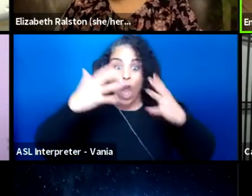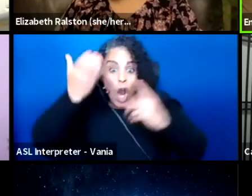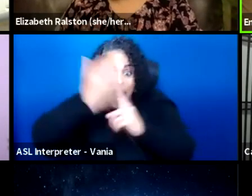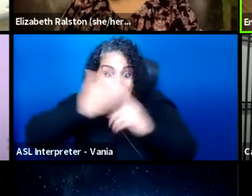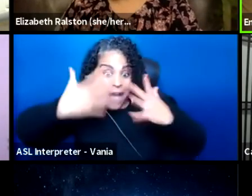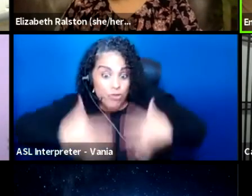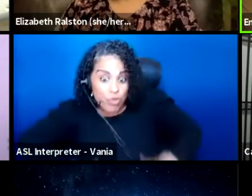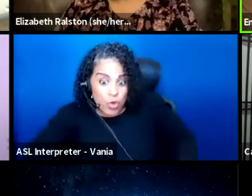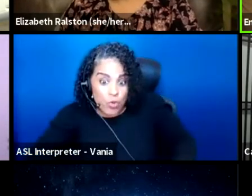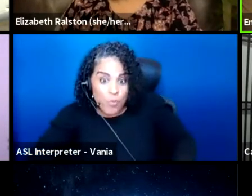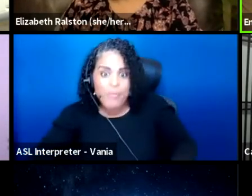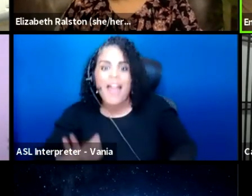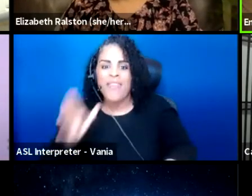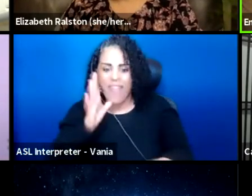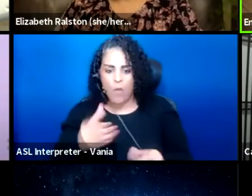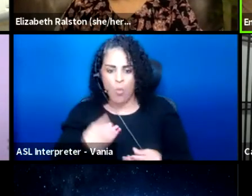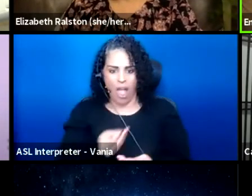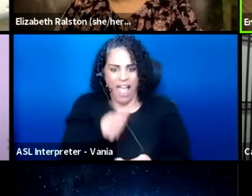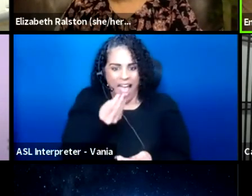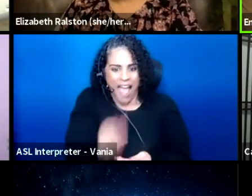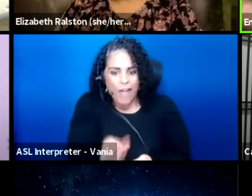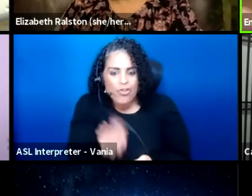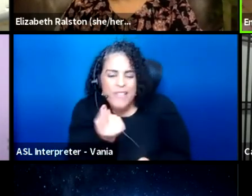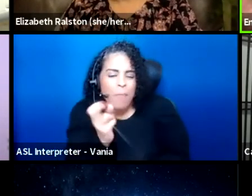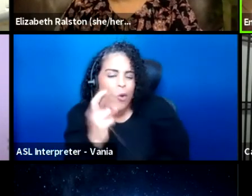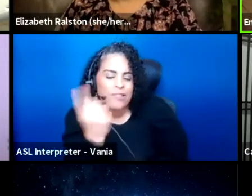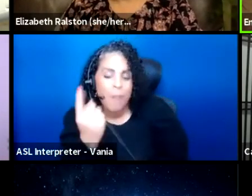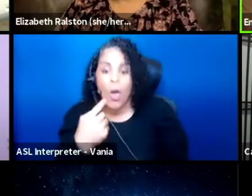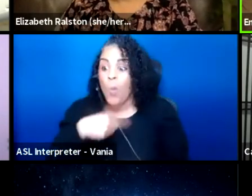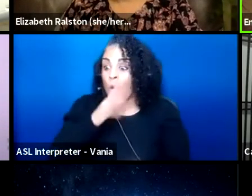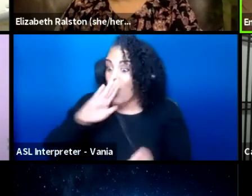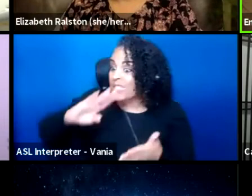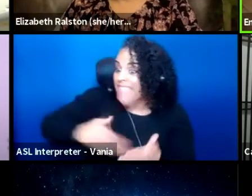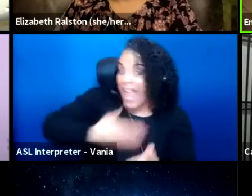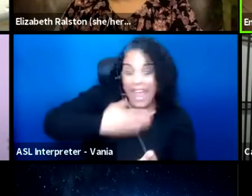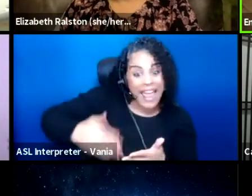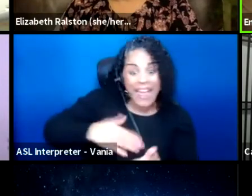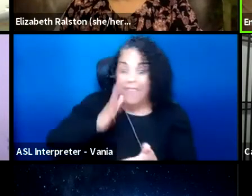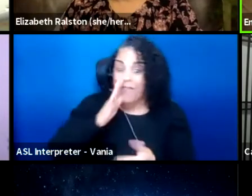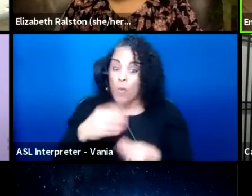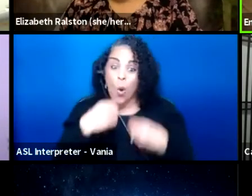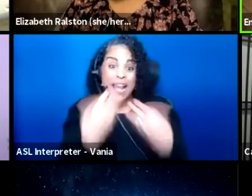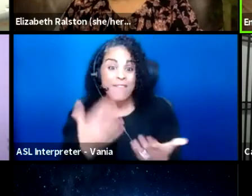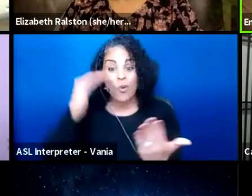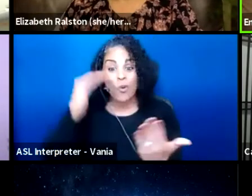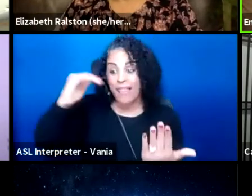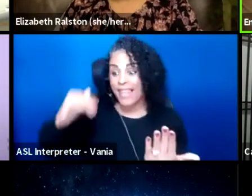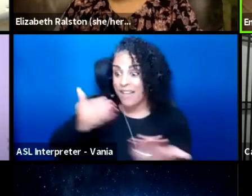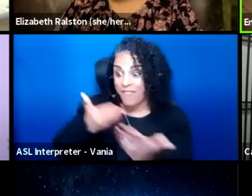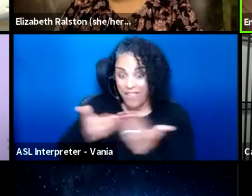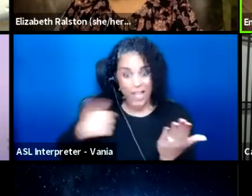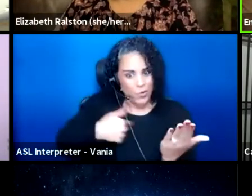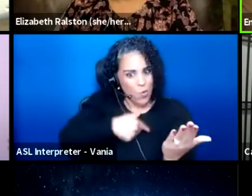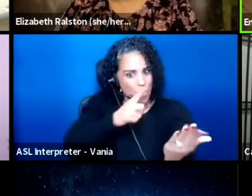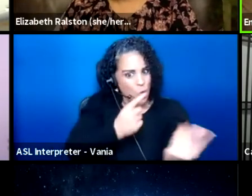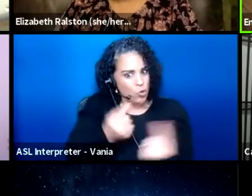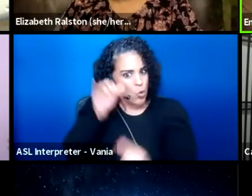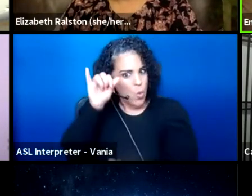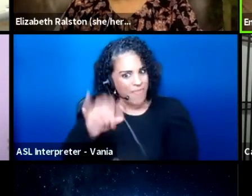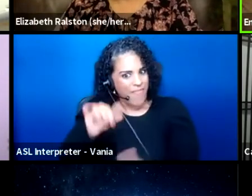and they're going to hand you something or and we're going to sing a song, and they're going to give you a little list of things that we're going to do in this show,